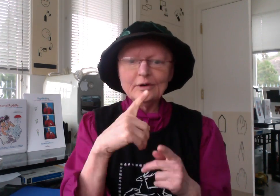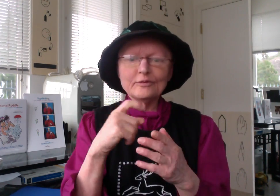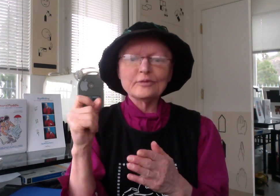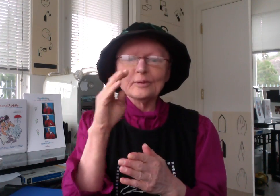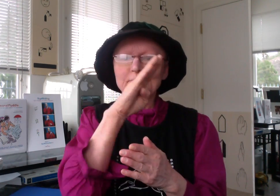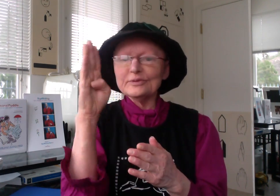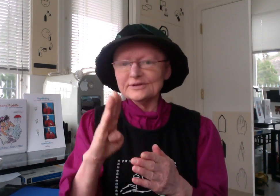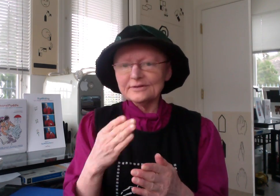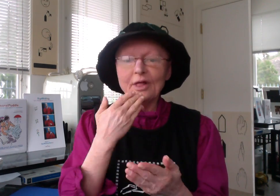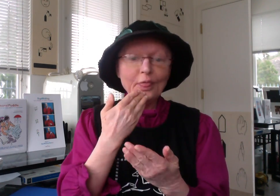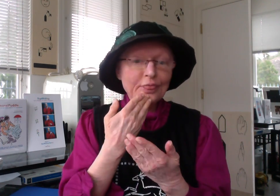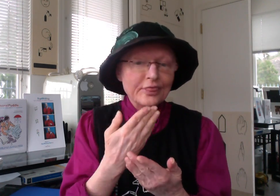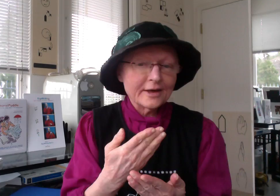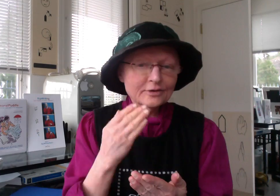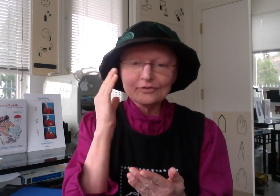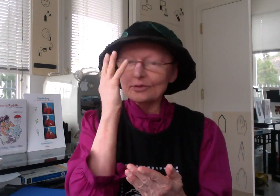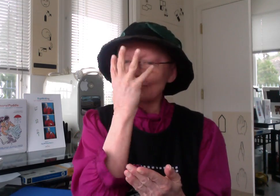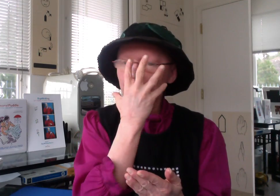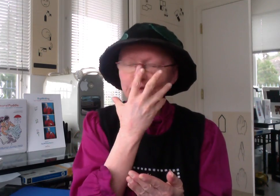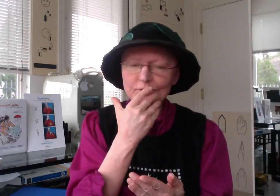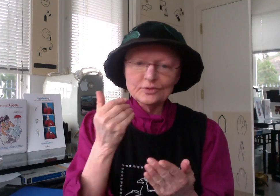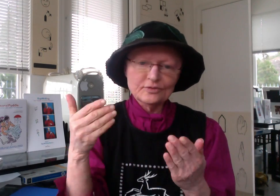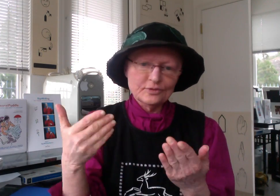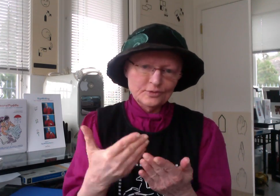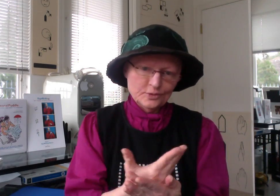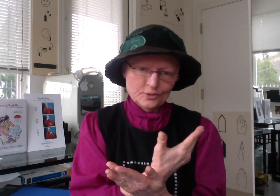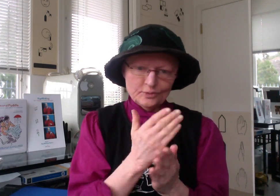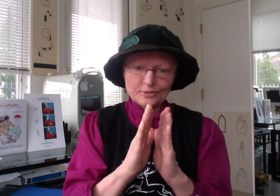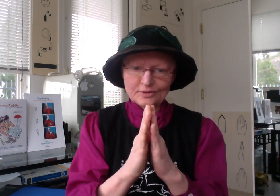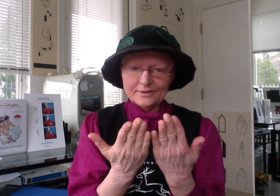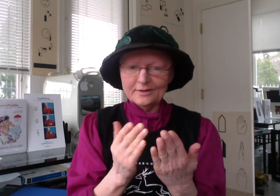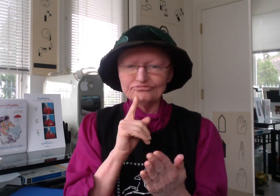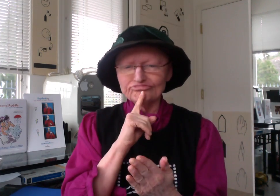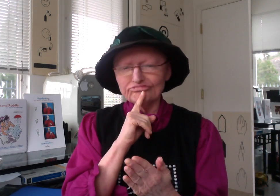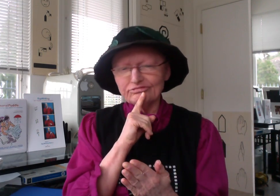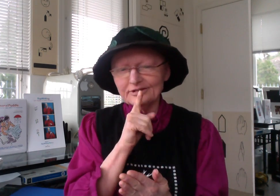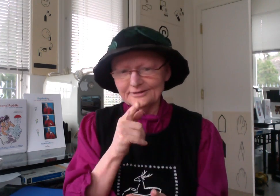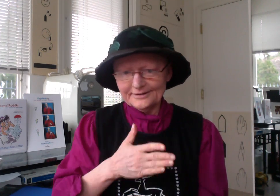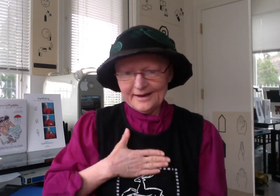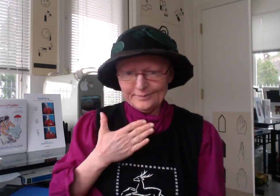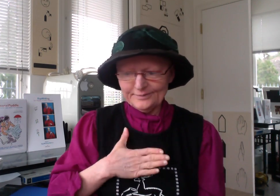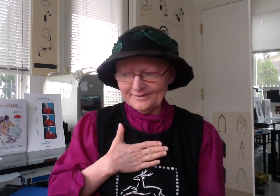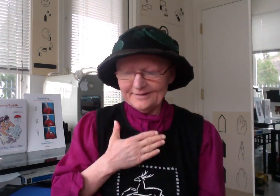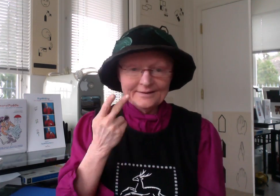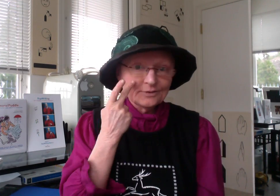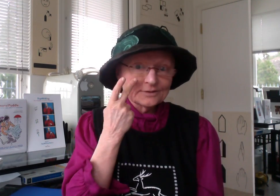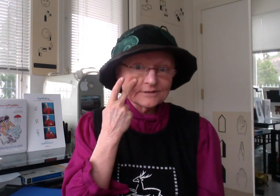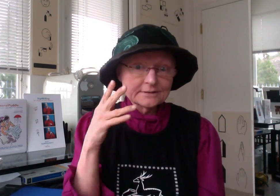from Brazil. Thank you for the beautiful new book. I'm really happy. You can see that